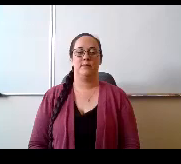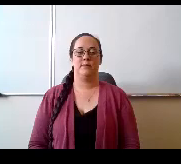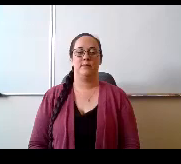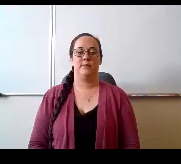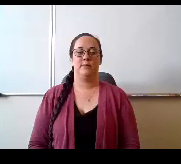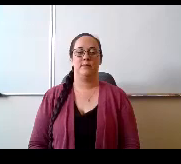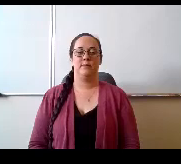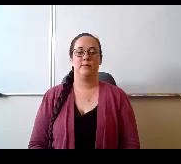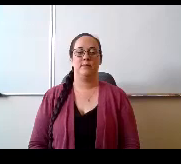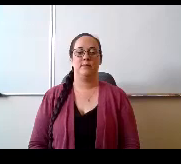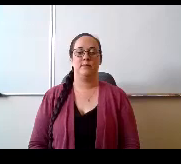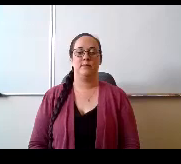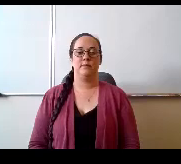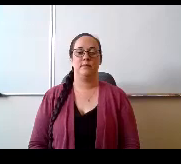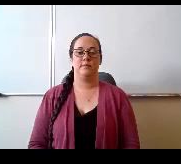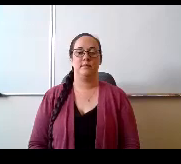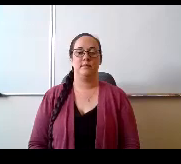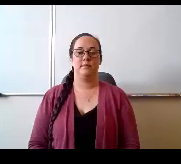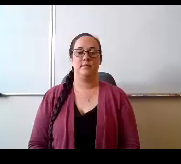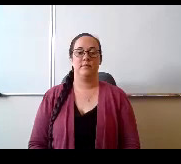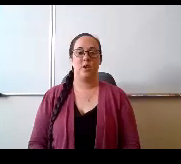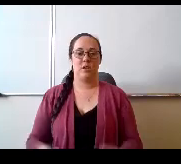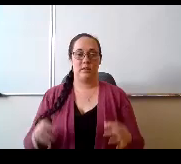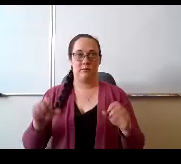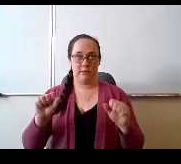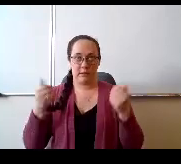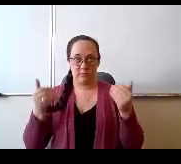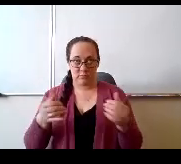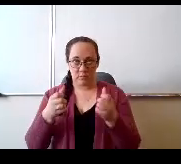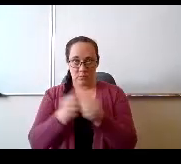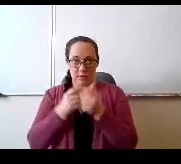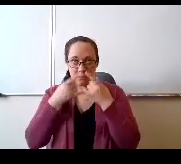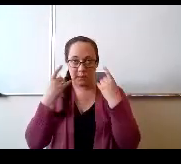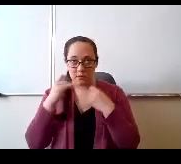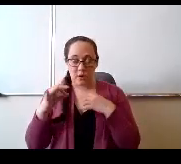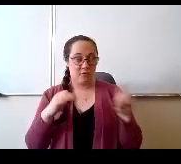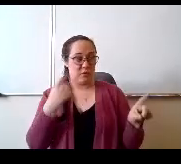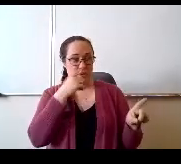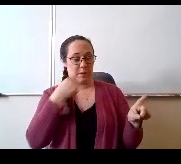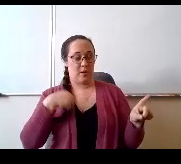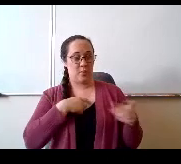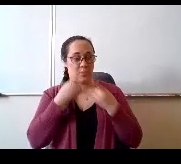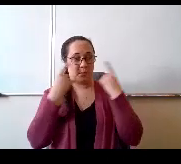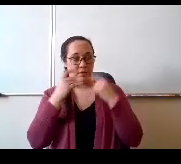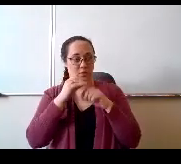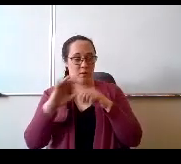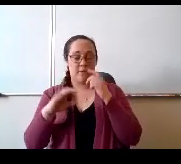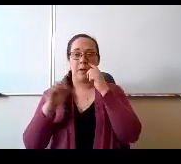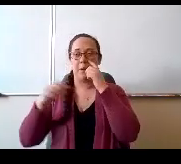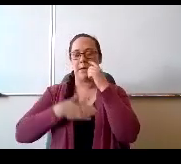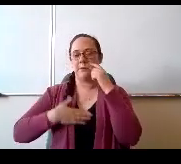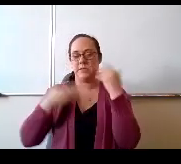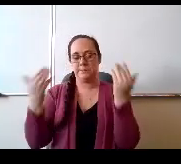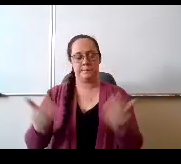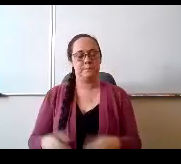Are we still going with if we present take off mask? Sure, are you OK if we take our so yes please yes please all right yes so I have a fabulous